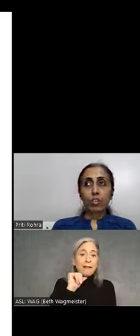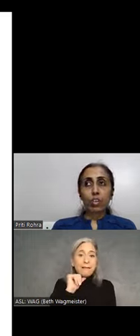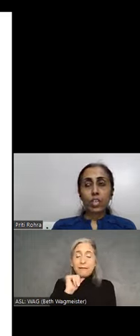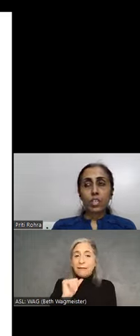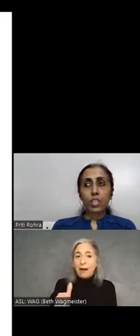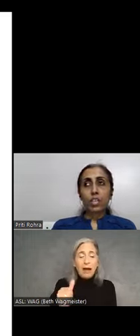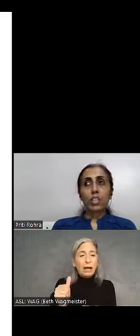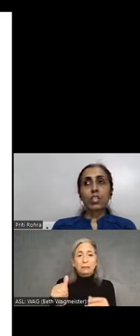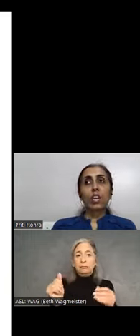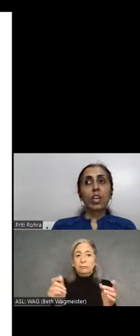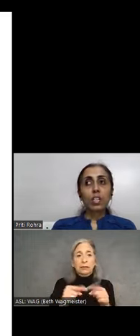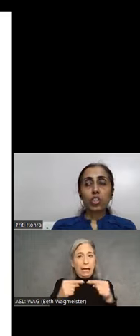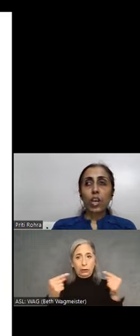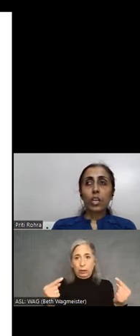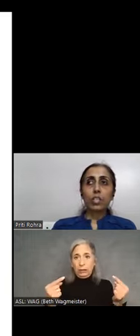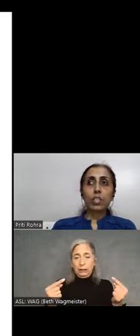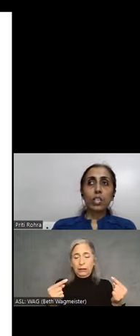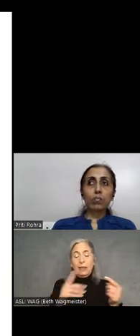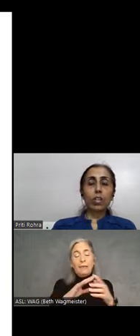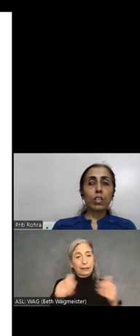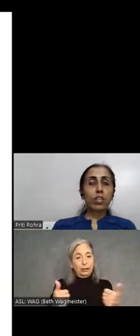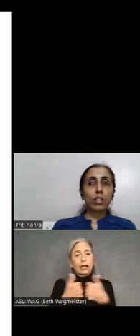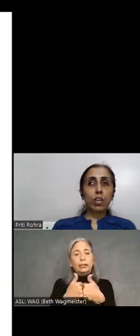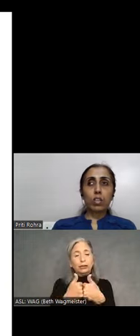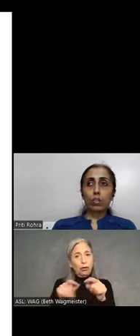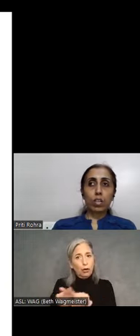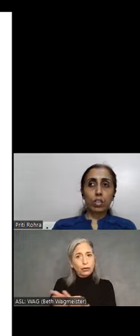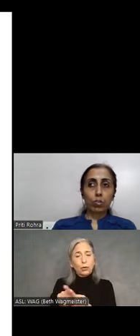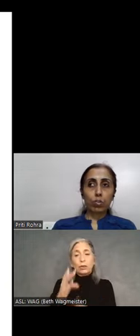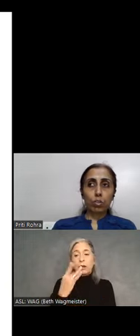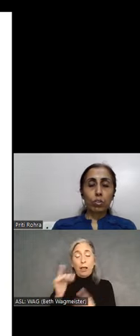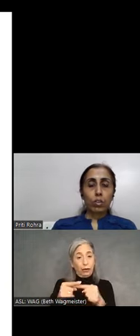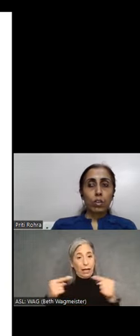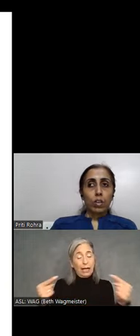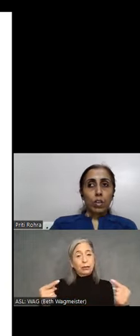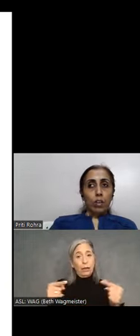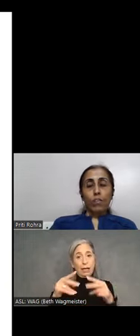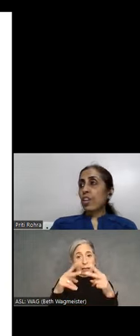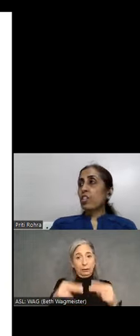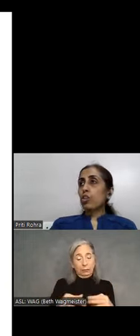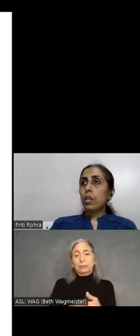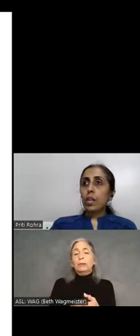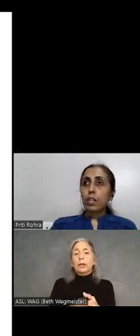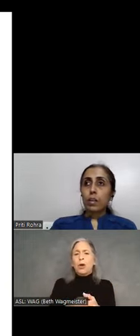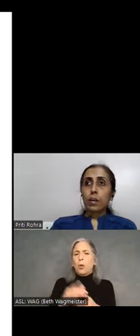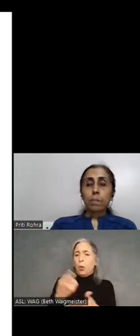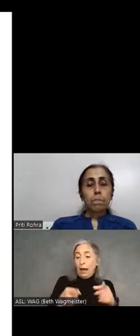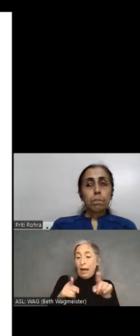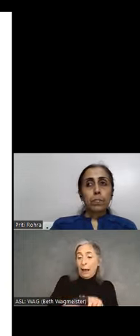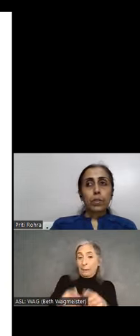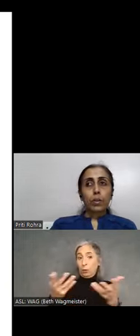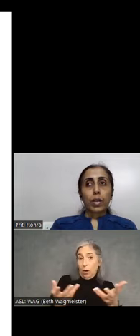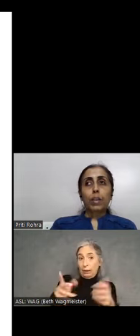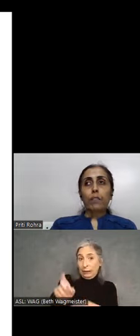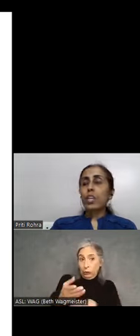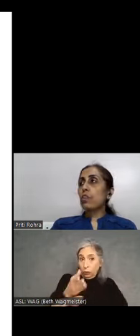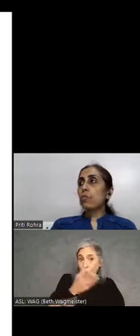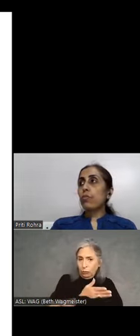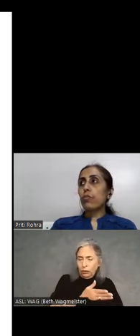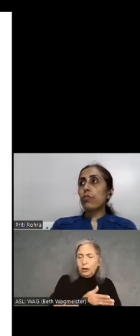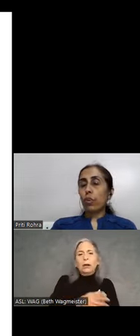contrast is another challenge as far as contrast goes. What needs to be done. We need to follow